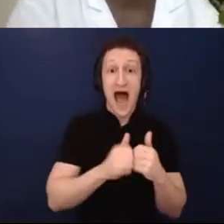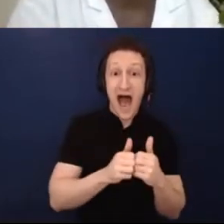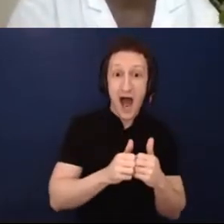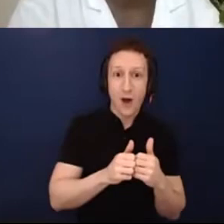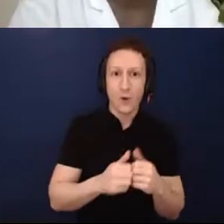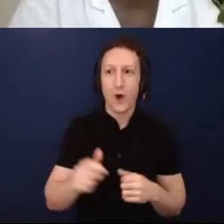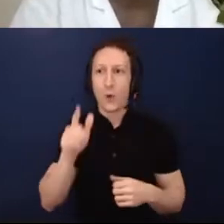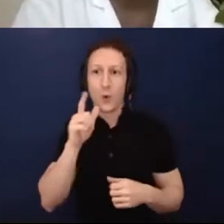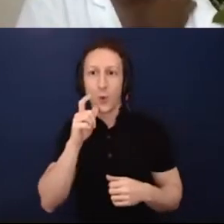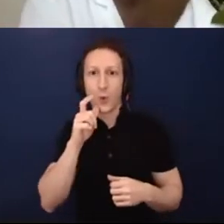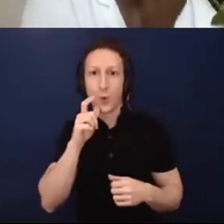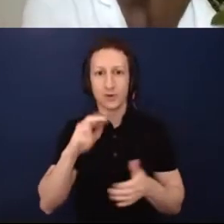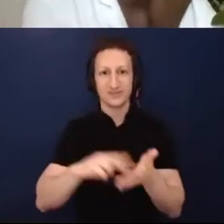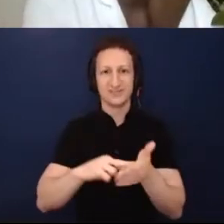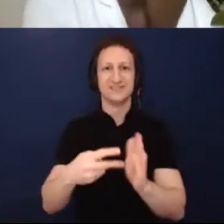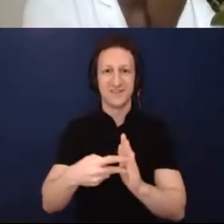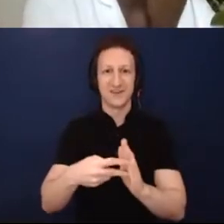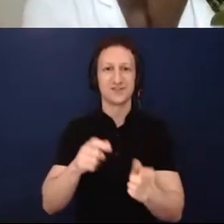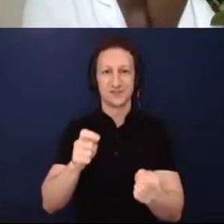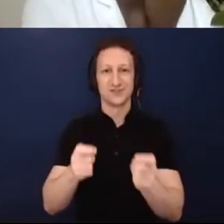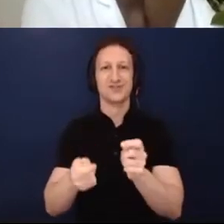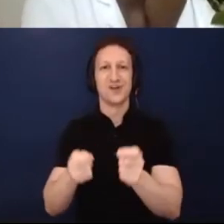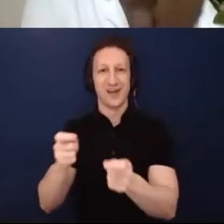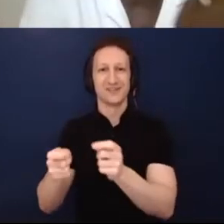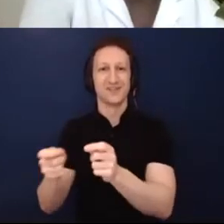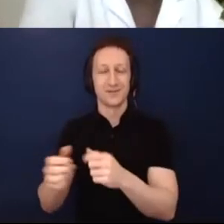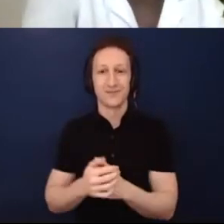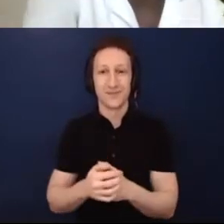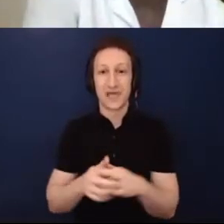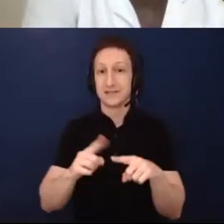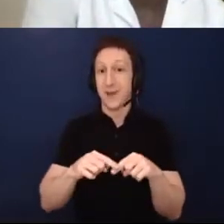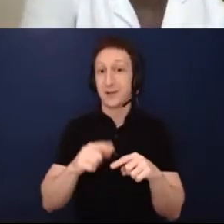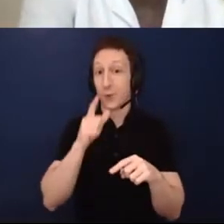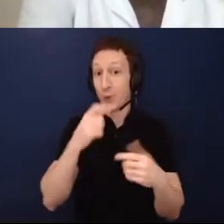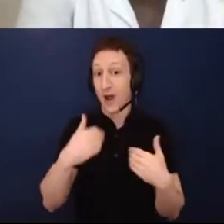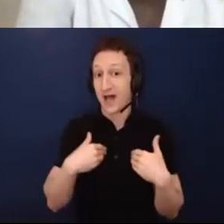and who has support to do that and who doesn't. I think we also need to